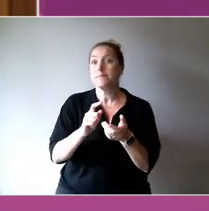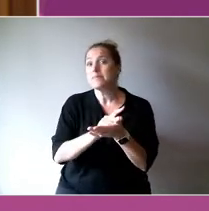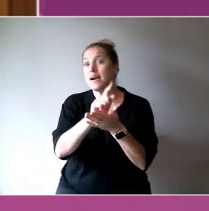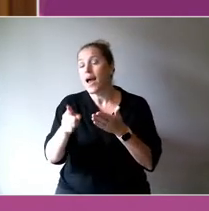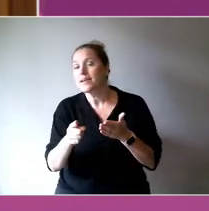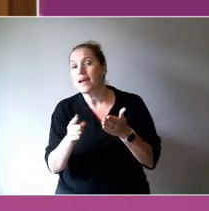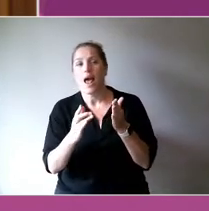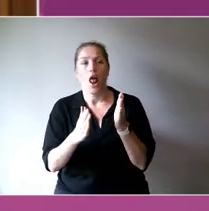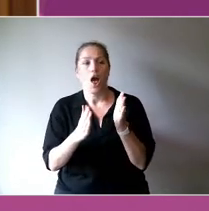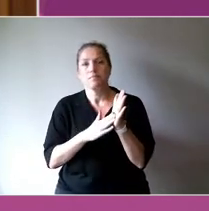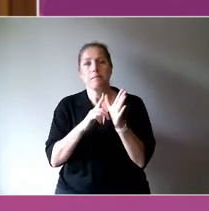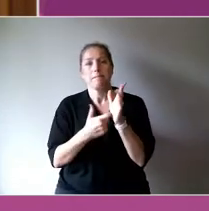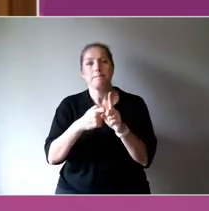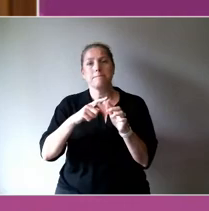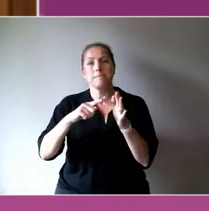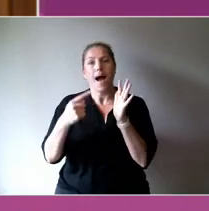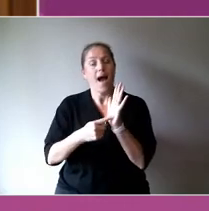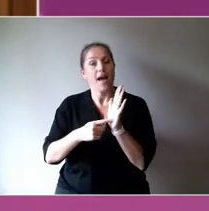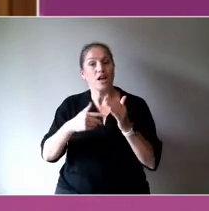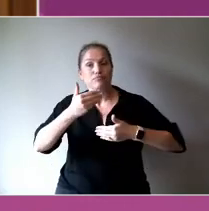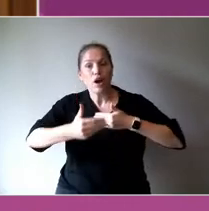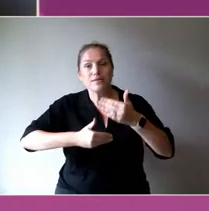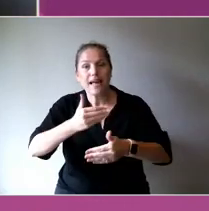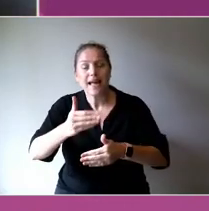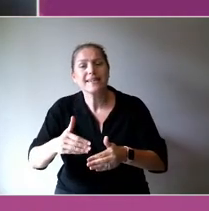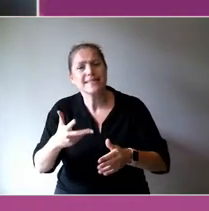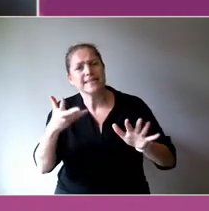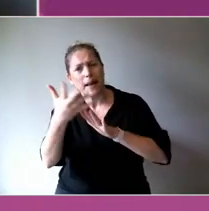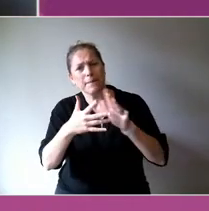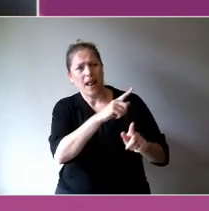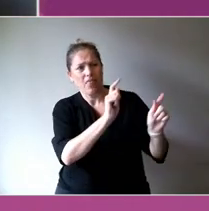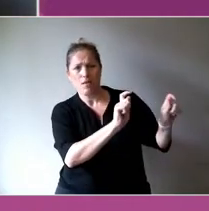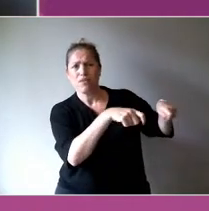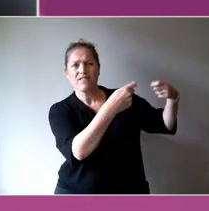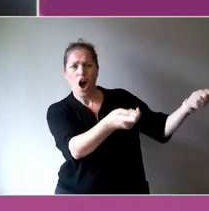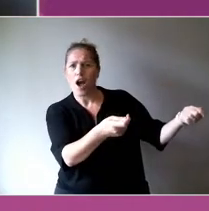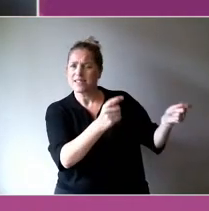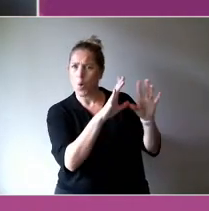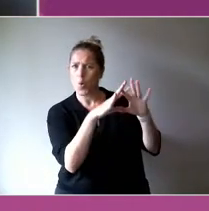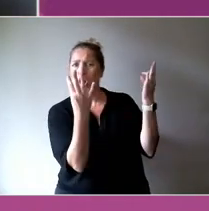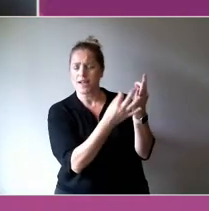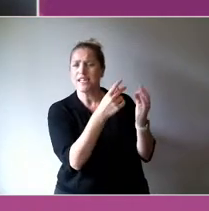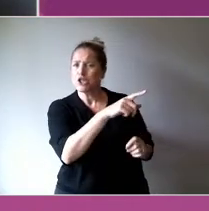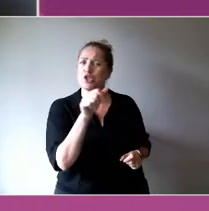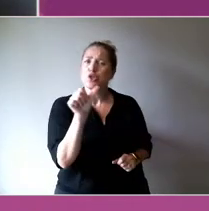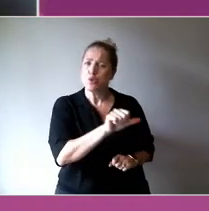response from providers and hopefully some increased efficiency as we work towards services